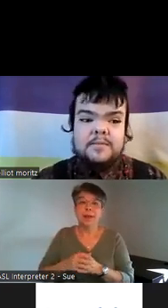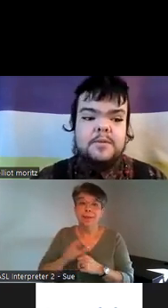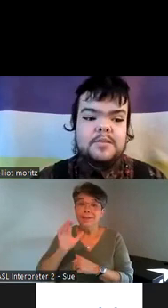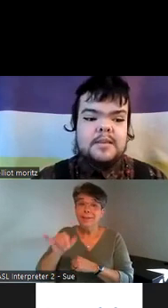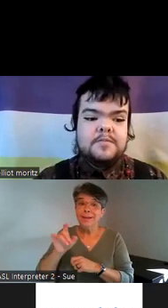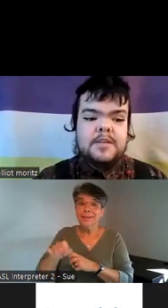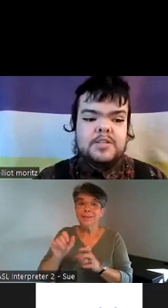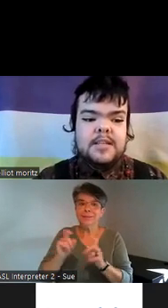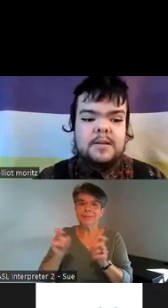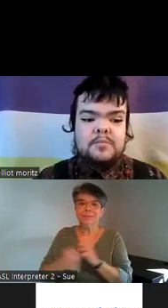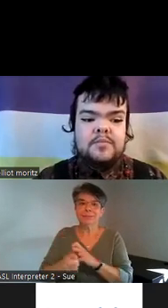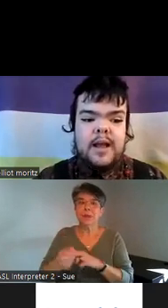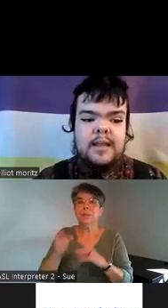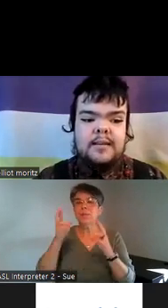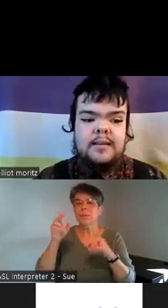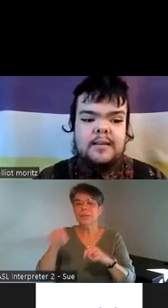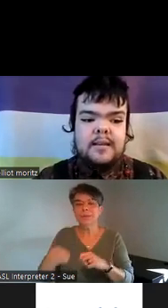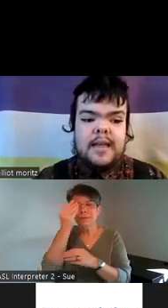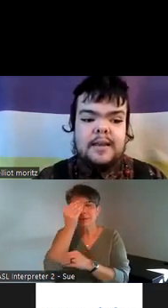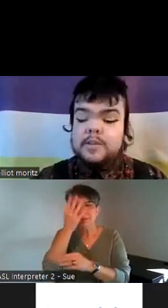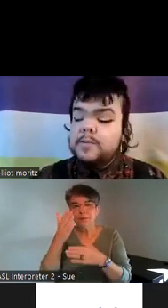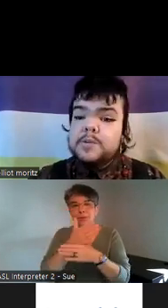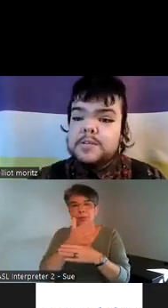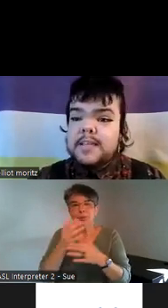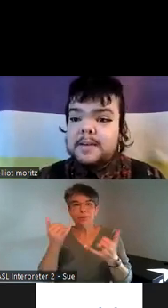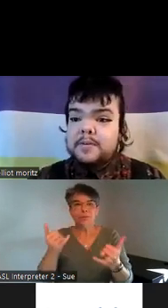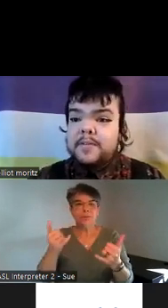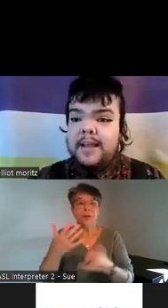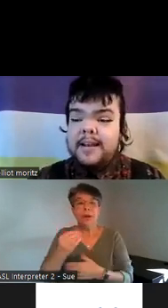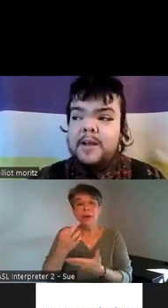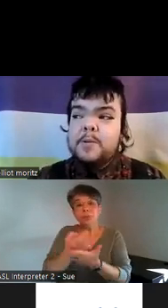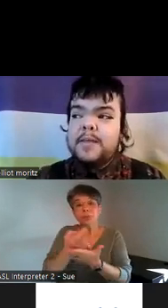that with the information that I can provide and like the resources I can provide I hope